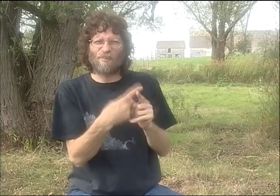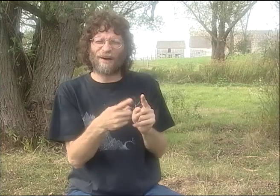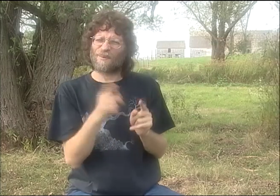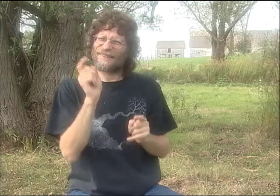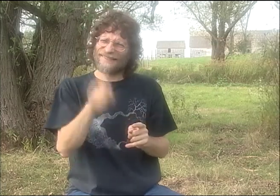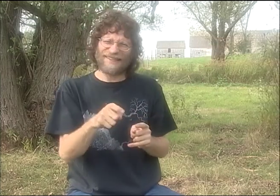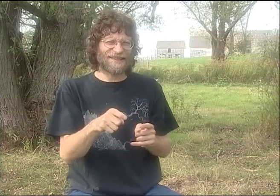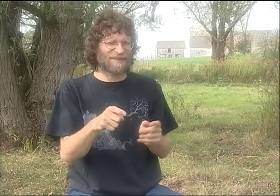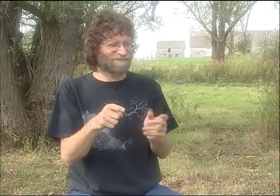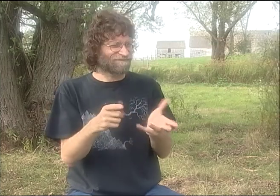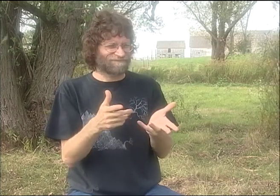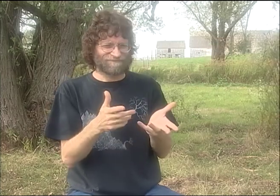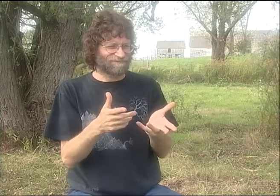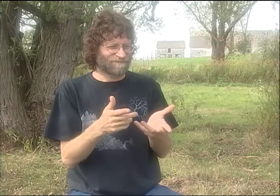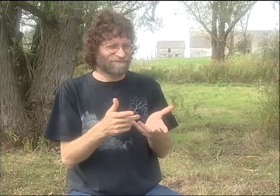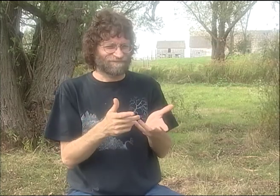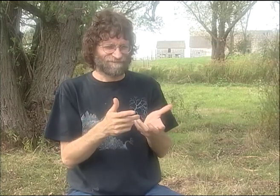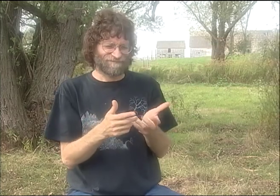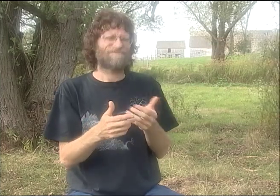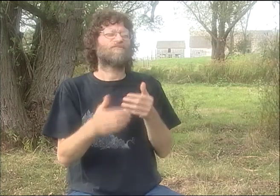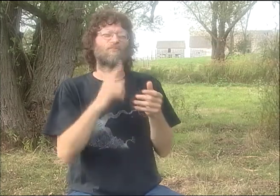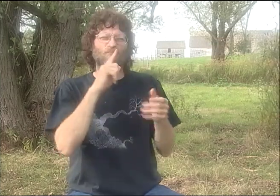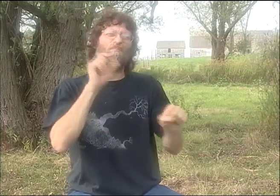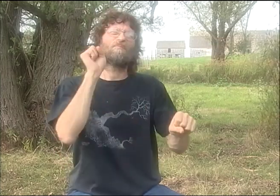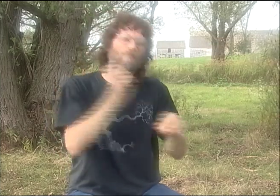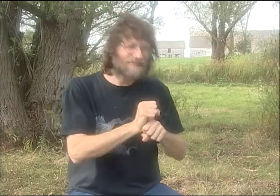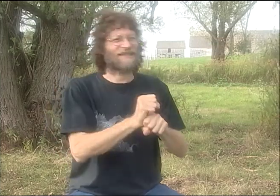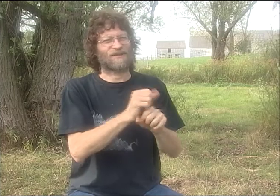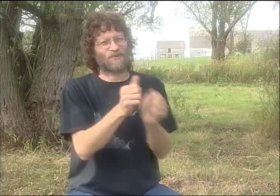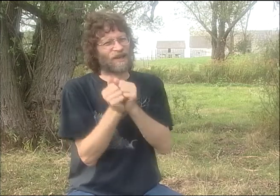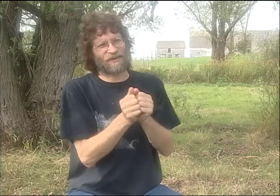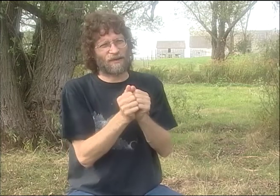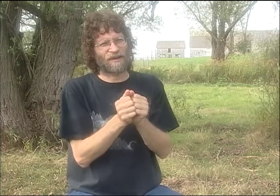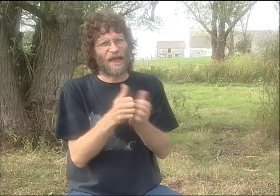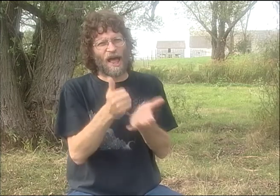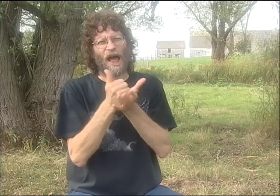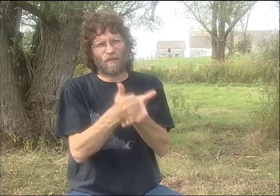TO BE TOGETHER IN CLOSE PROXIMITY. SO JUST ON A SCREEN WORKING TOGETHER ISN'T THE SAME